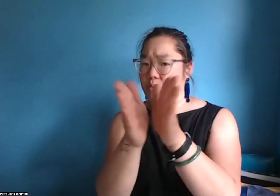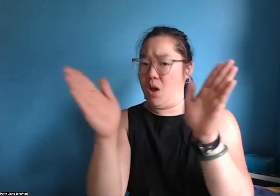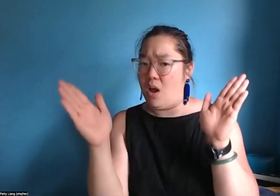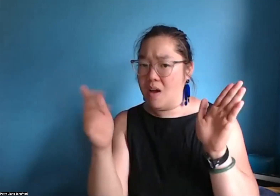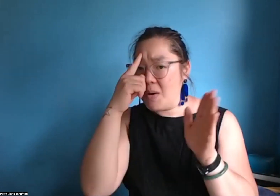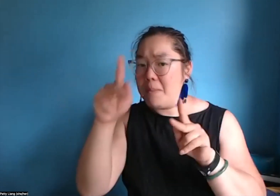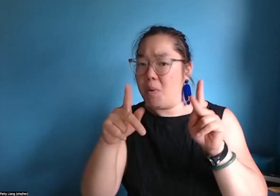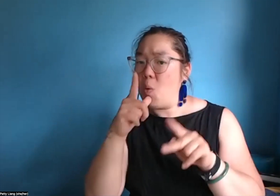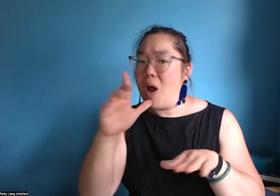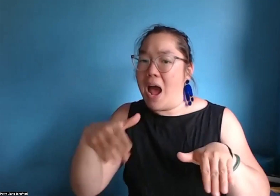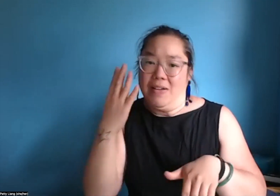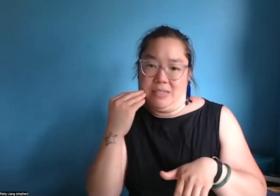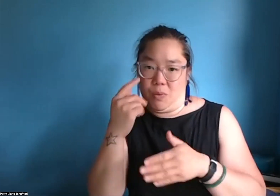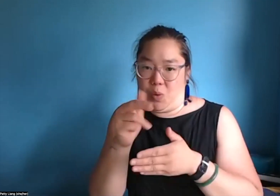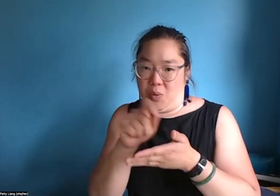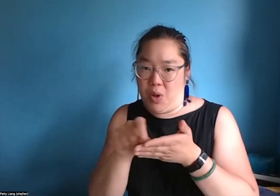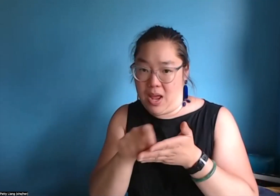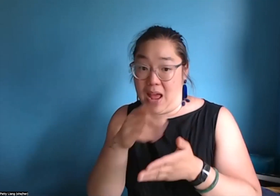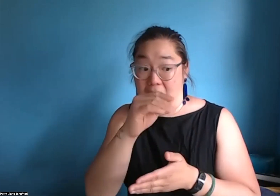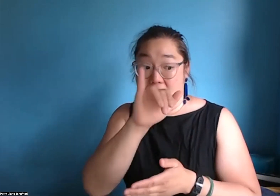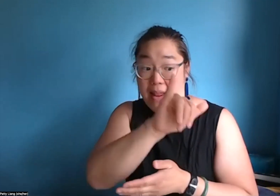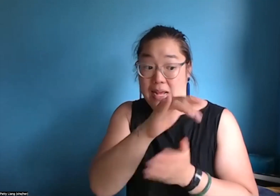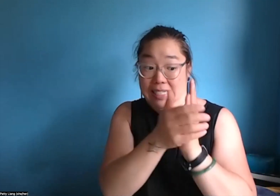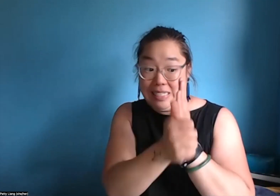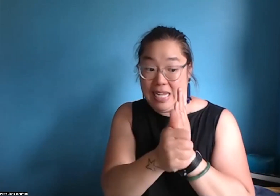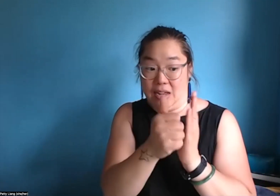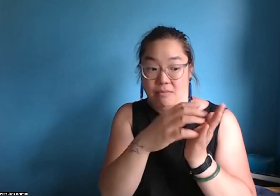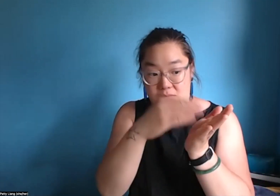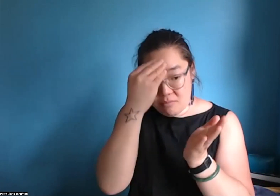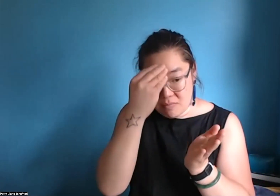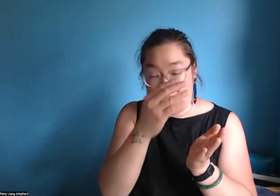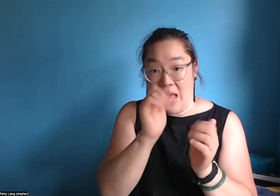it to this Grant application, and it's for folks who haven't rented that yet,